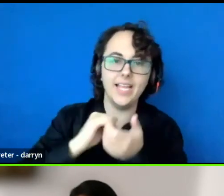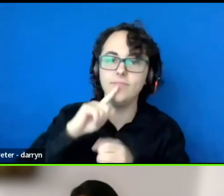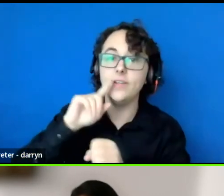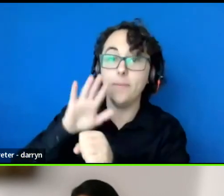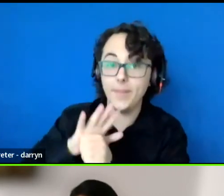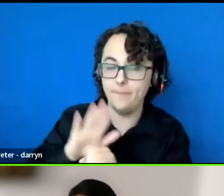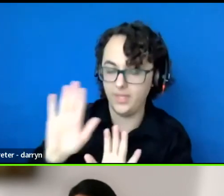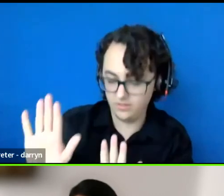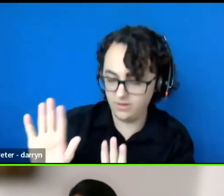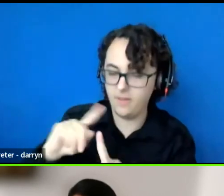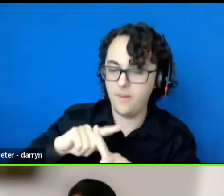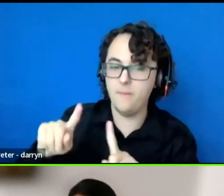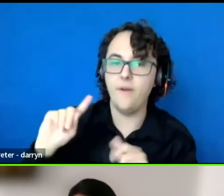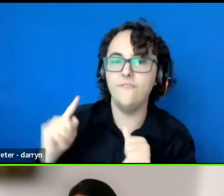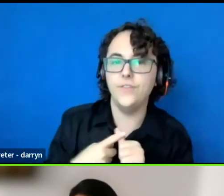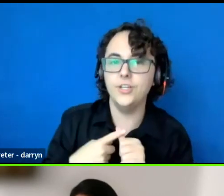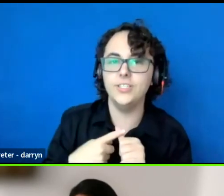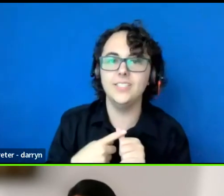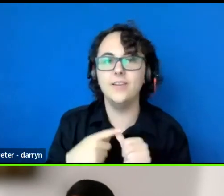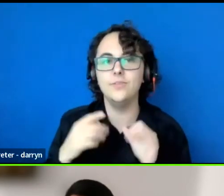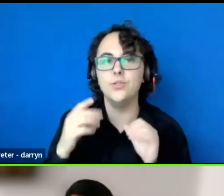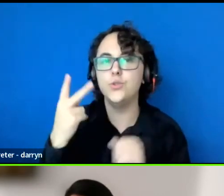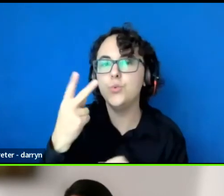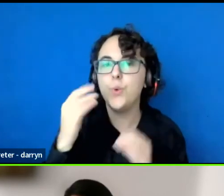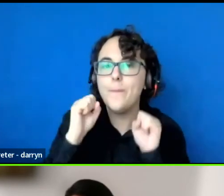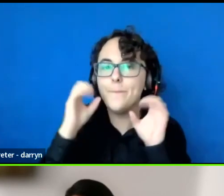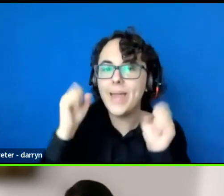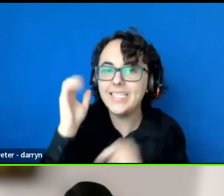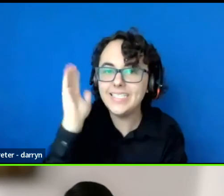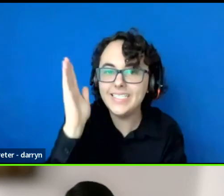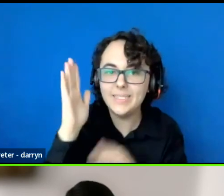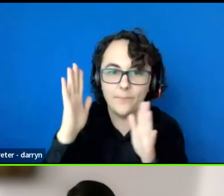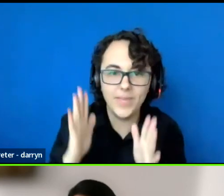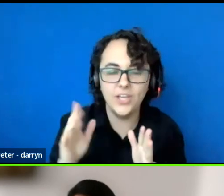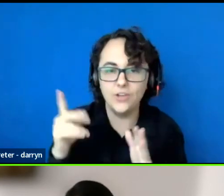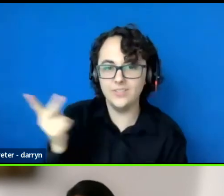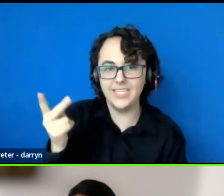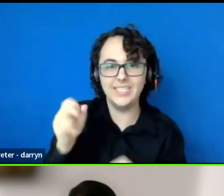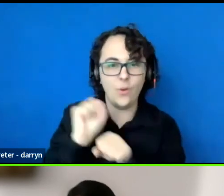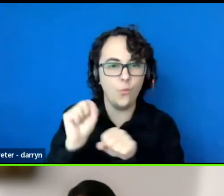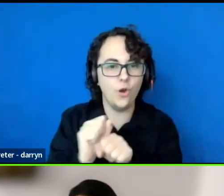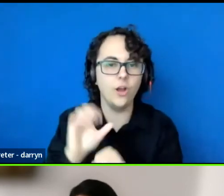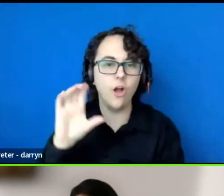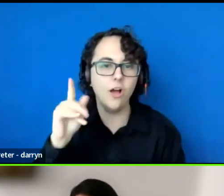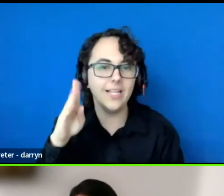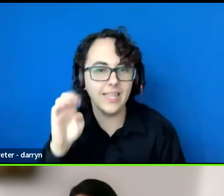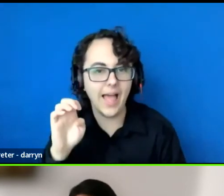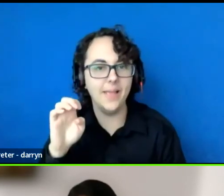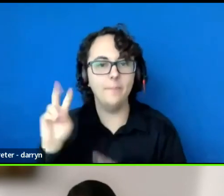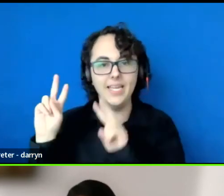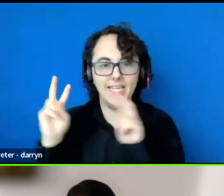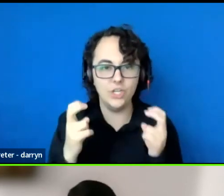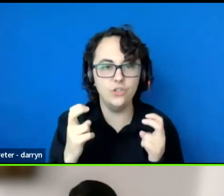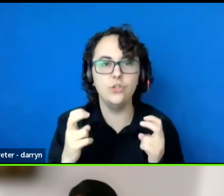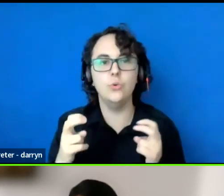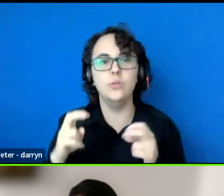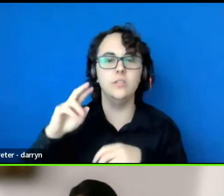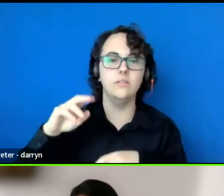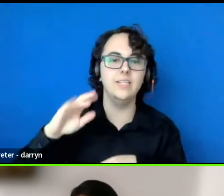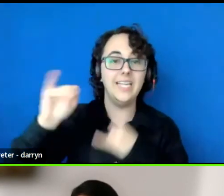by two amazing speakers who have worked on climate issues at an international level and attended COP26.